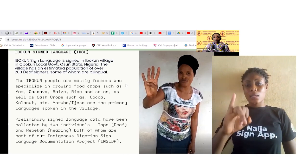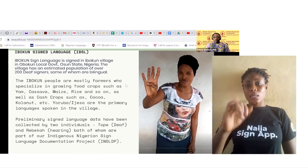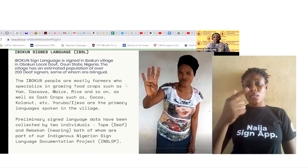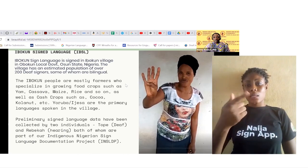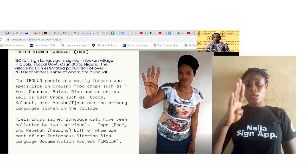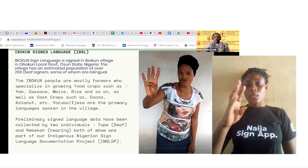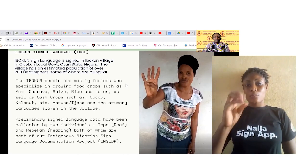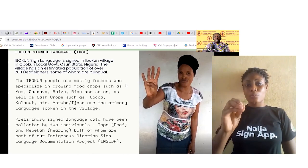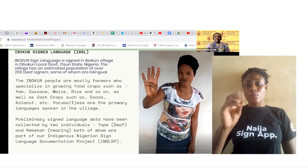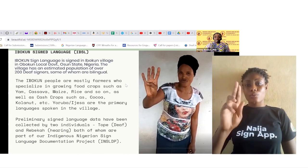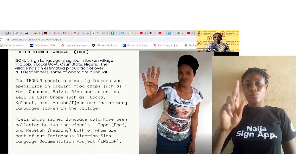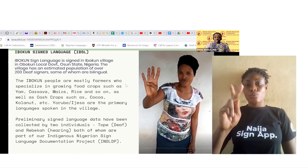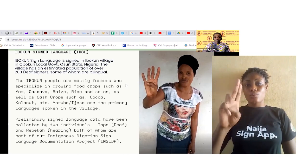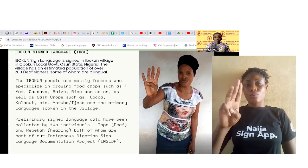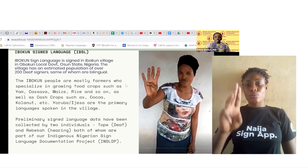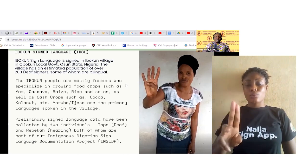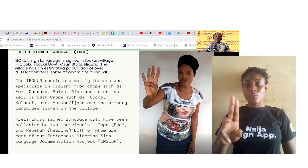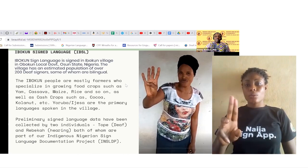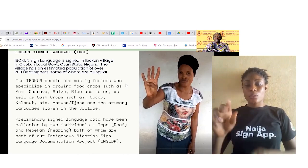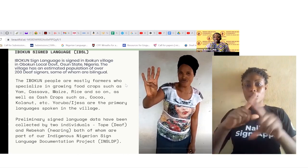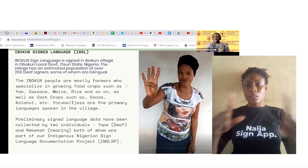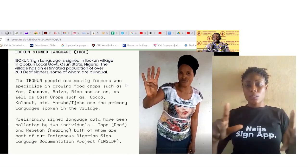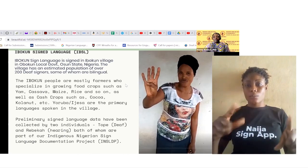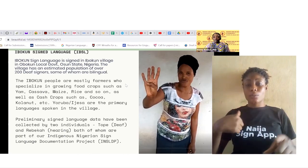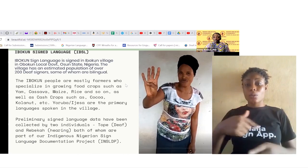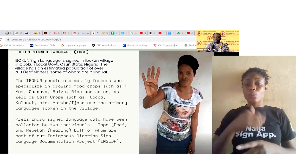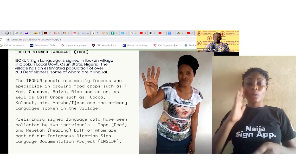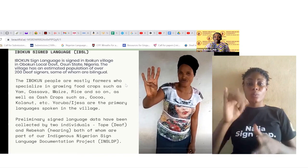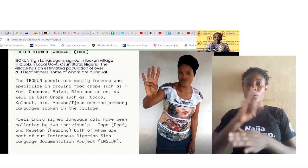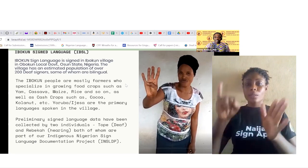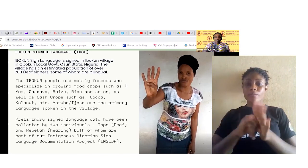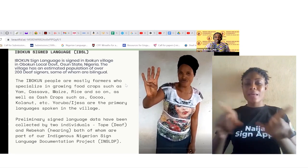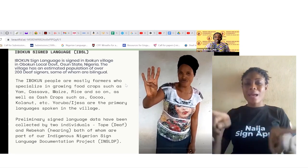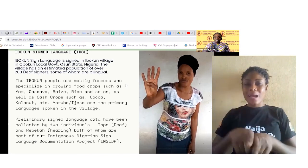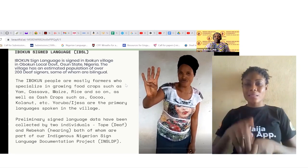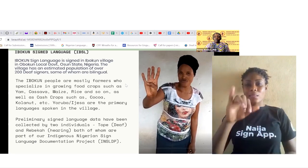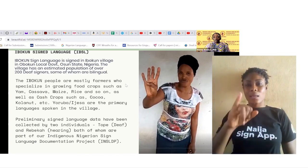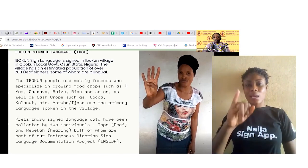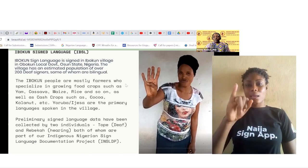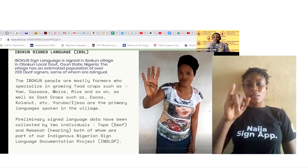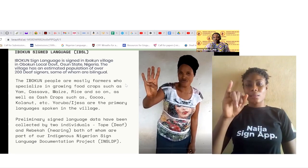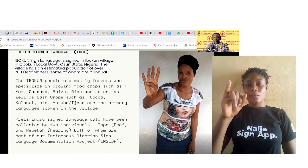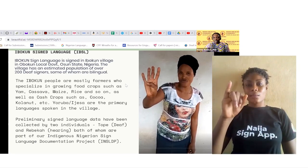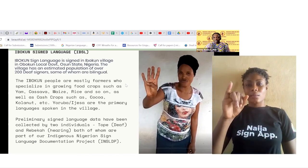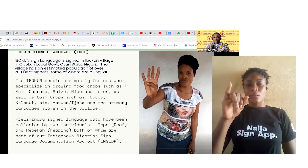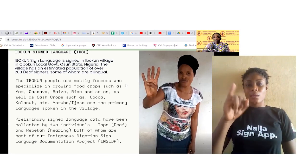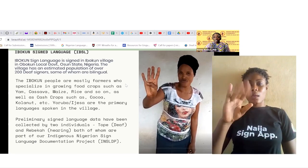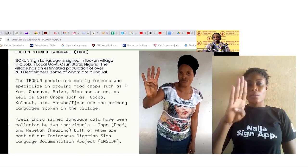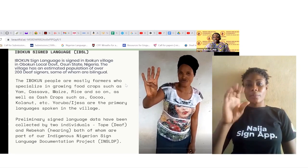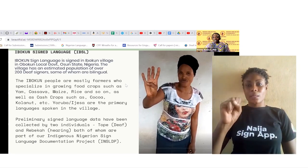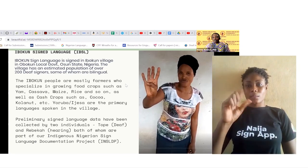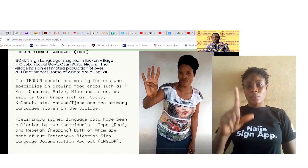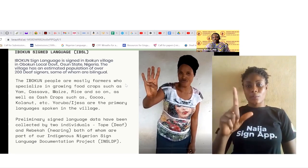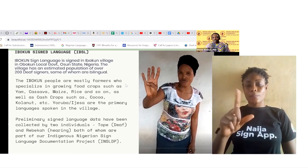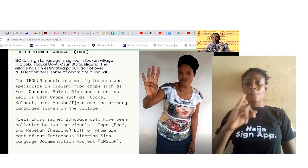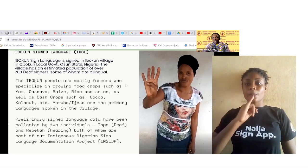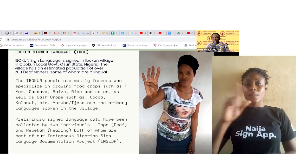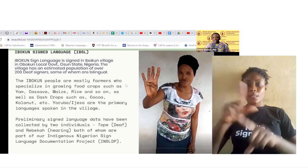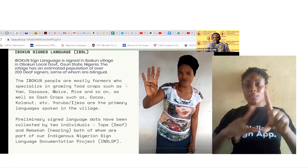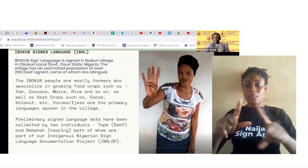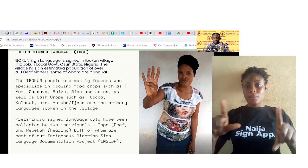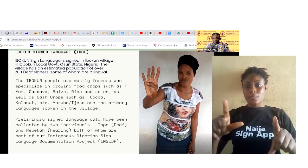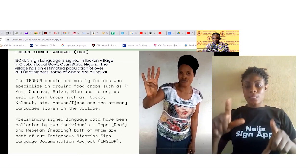Ibokun Sign Language is signed in Ibokun village in Obokun Local Government in Osun state Nigeria.